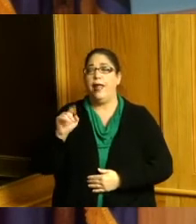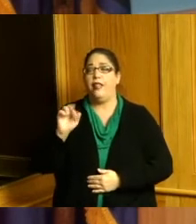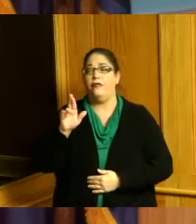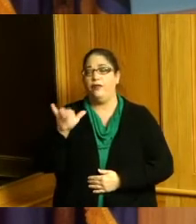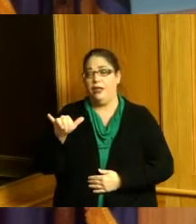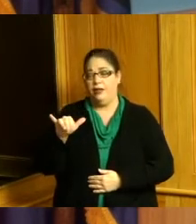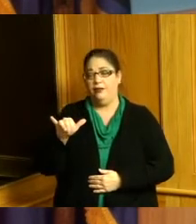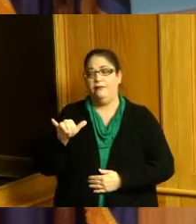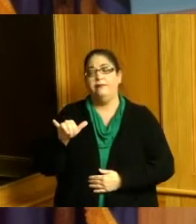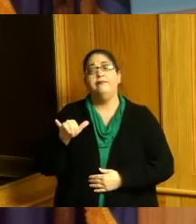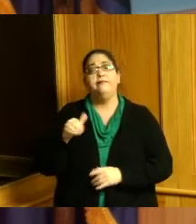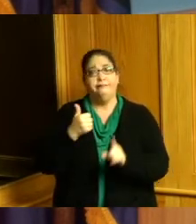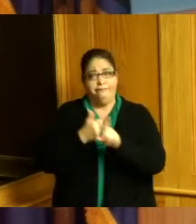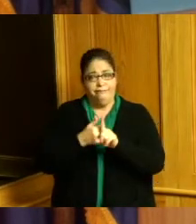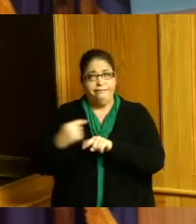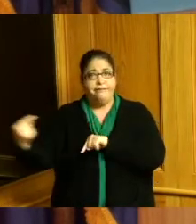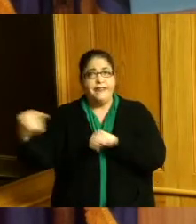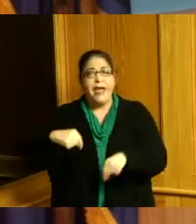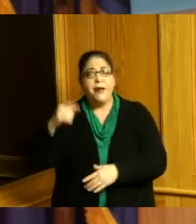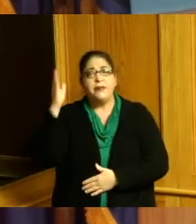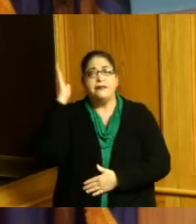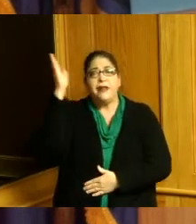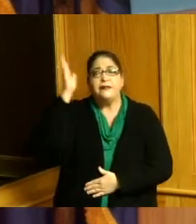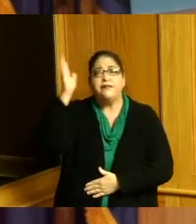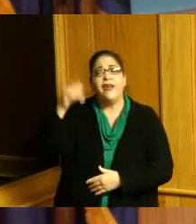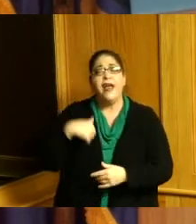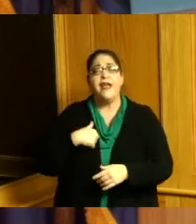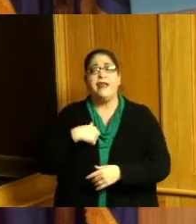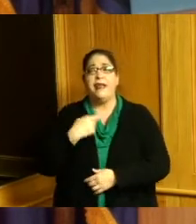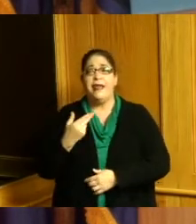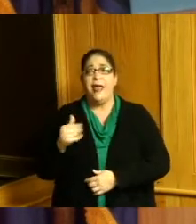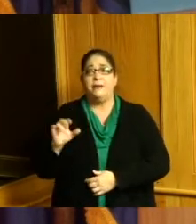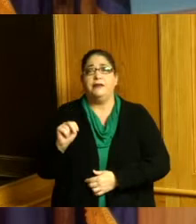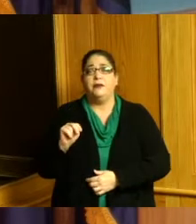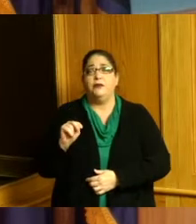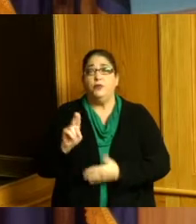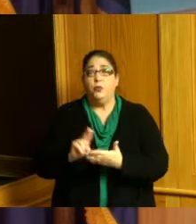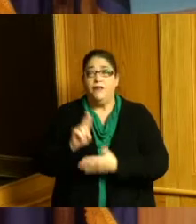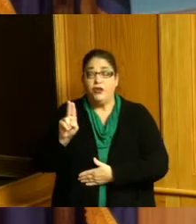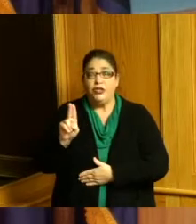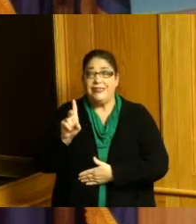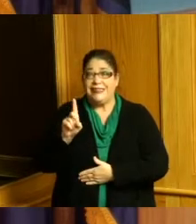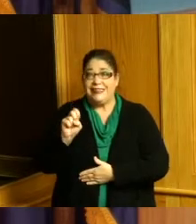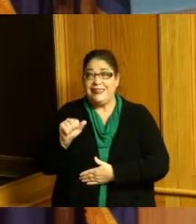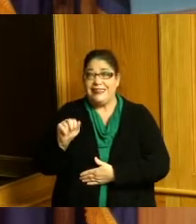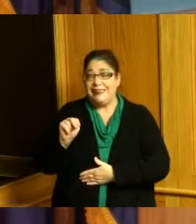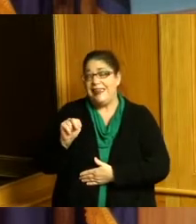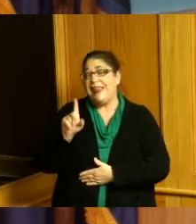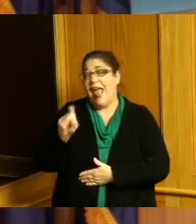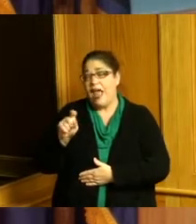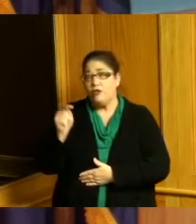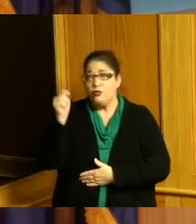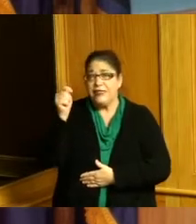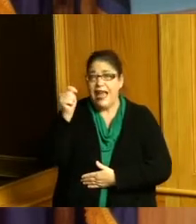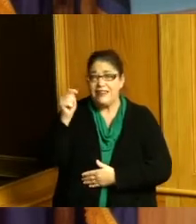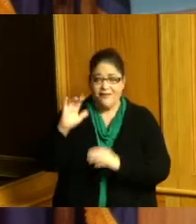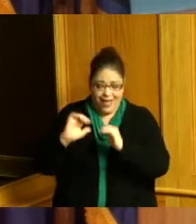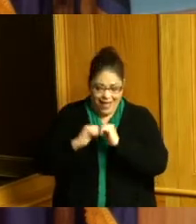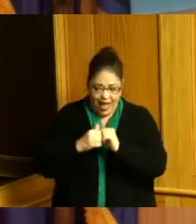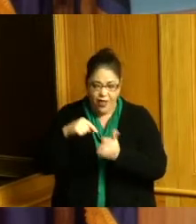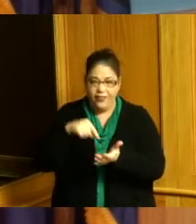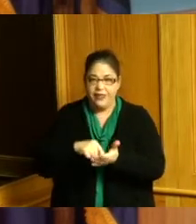testify and even the Hampton University dean had to testify how this 513 it's called 513 relief bus